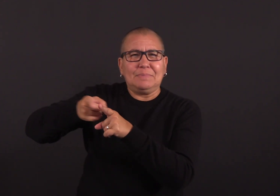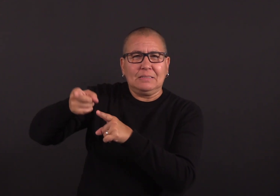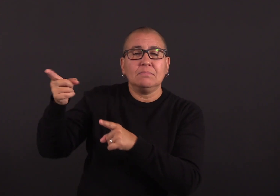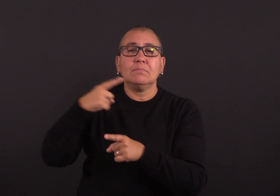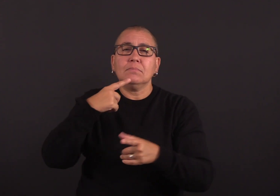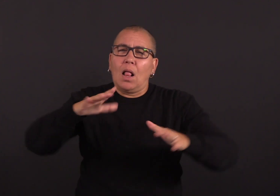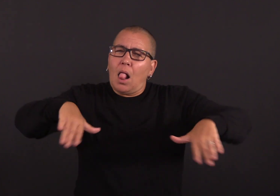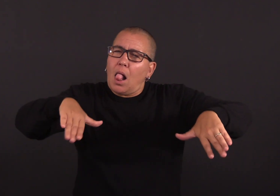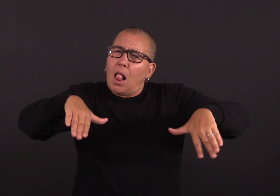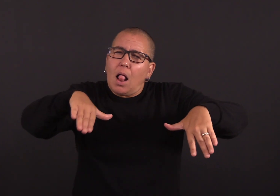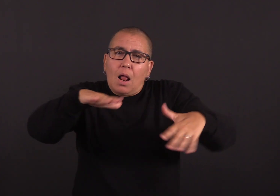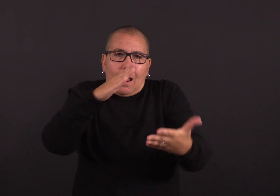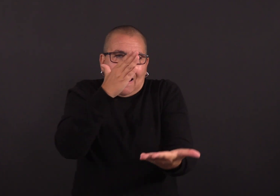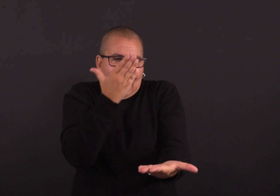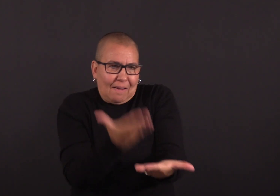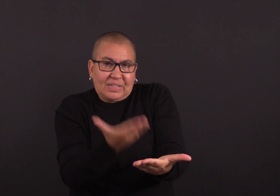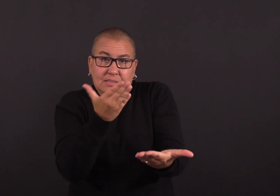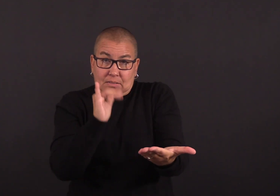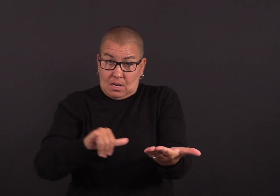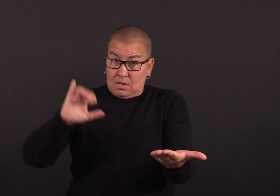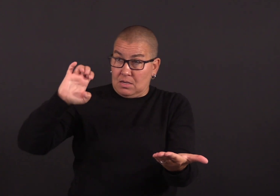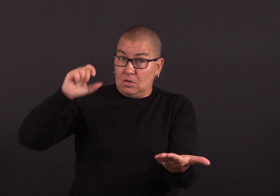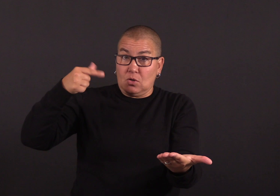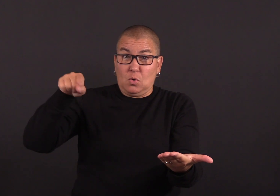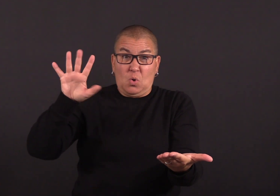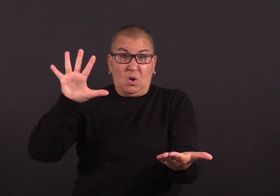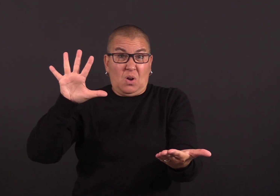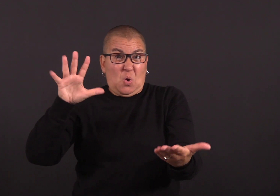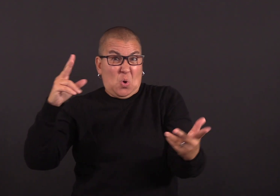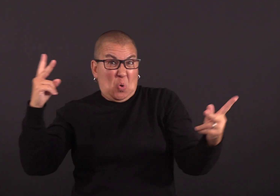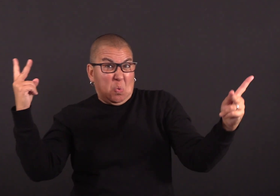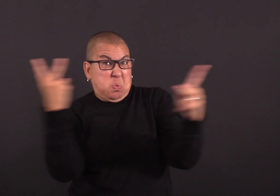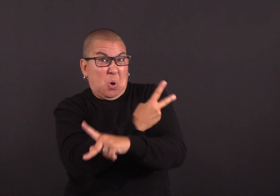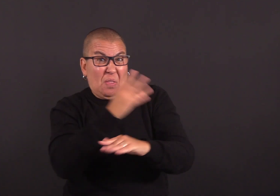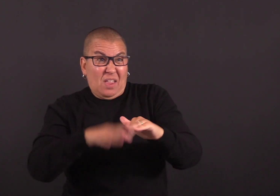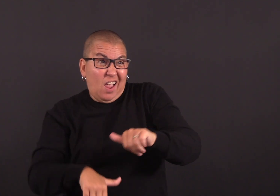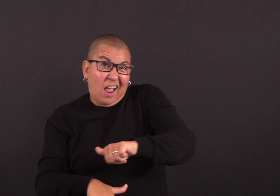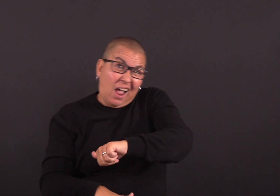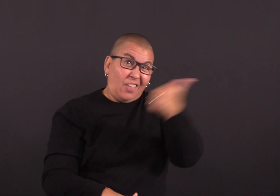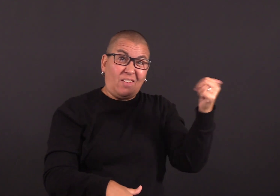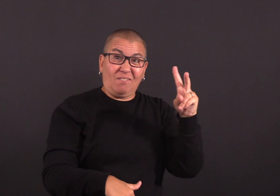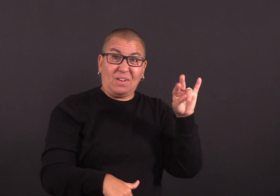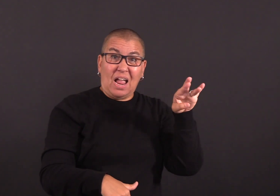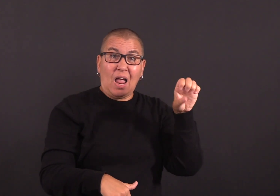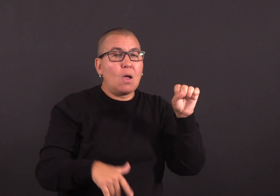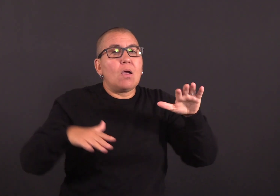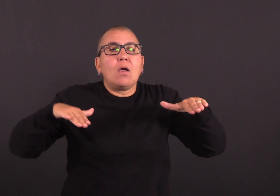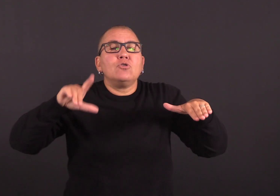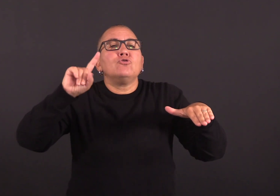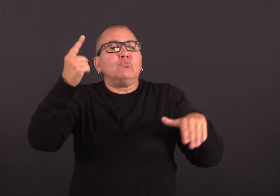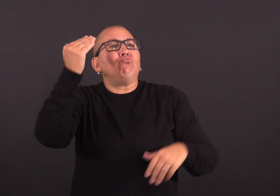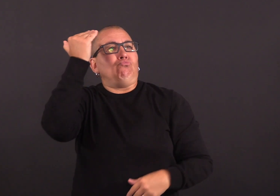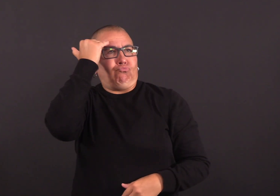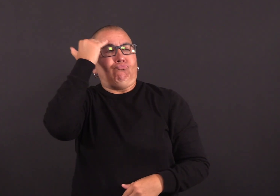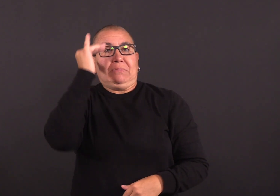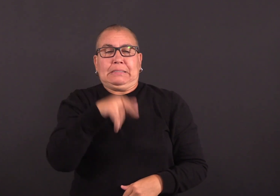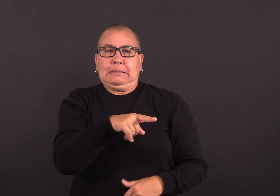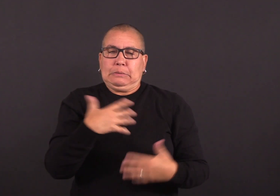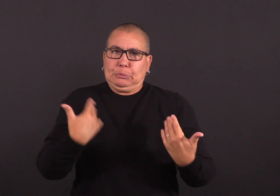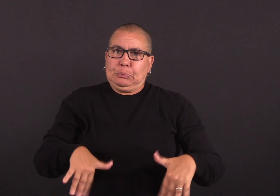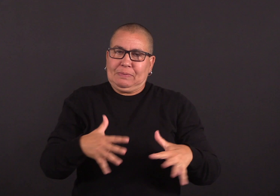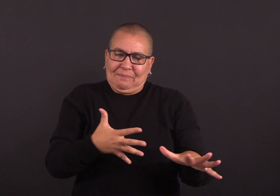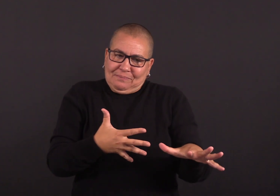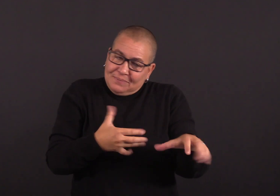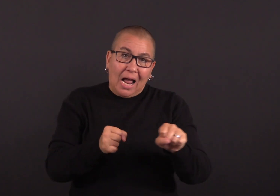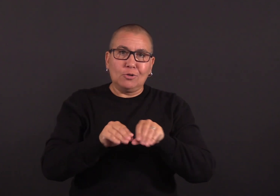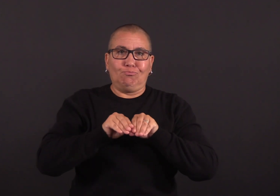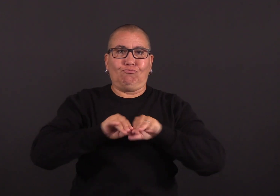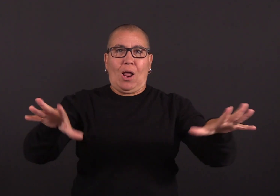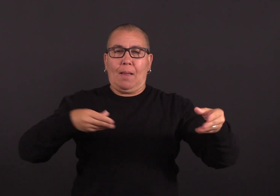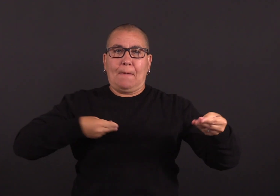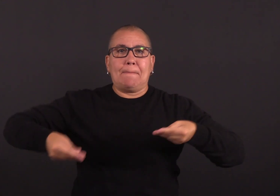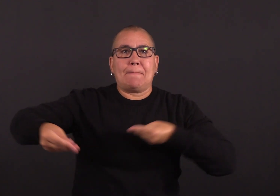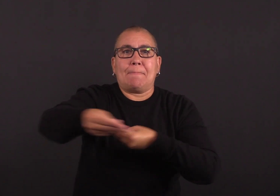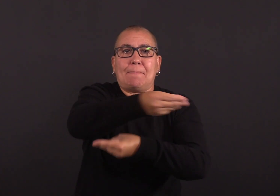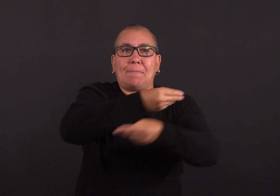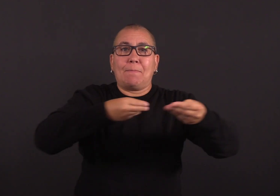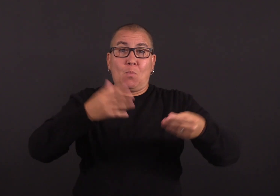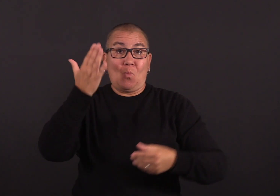Medicine infectious diseases specialist. But early reports have shown EG.5 has been spreading faster